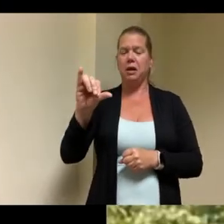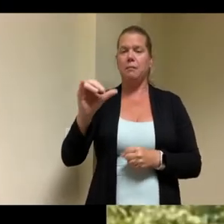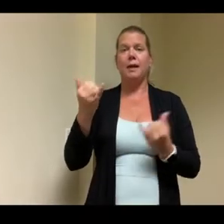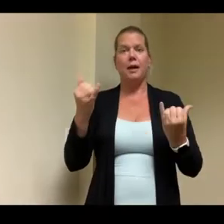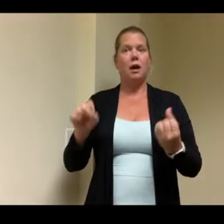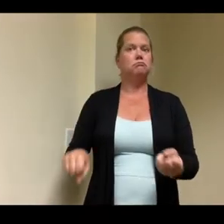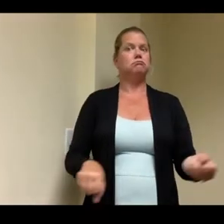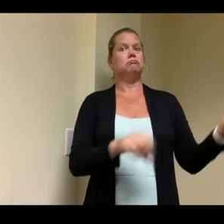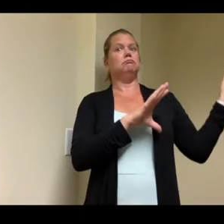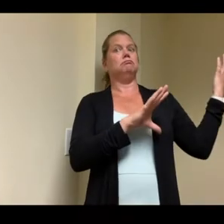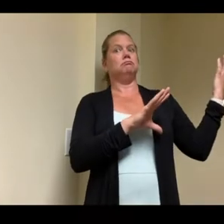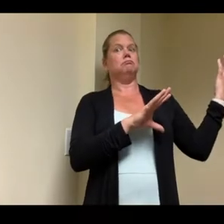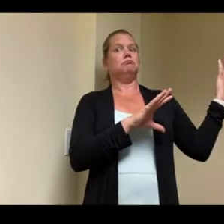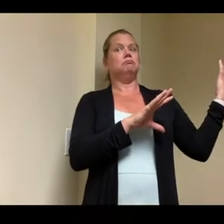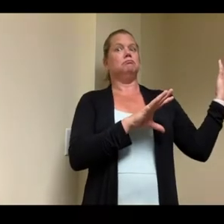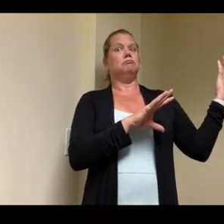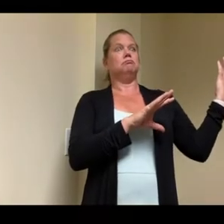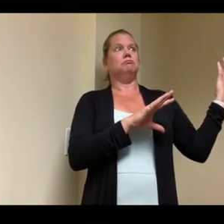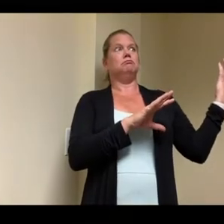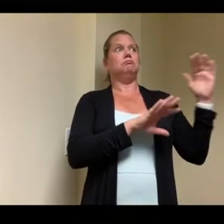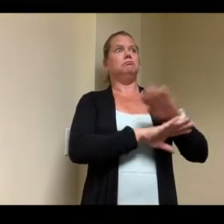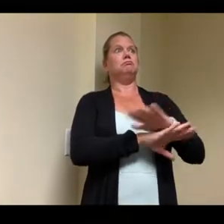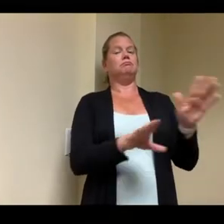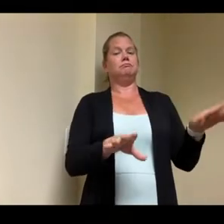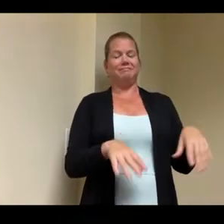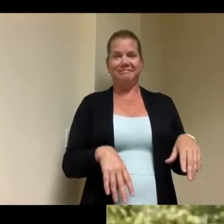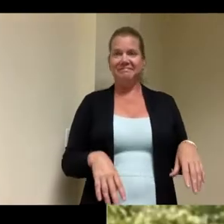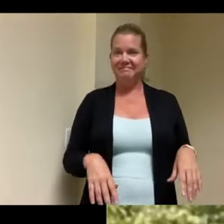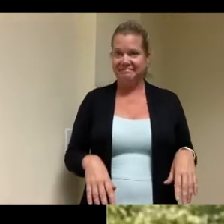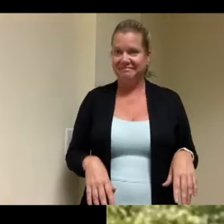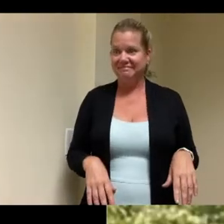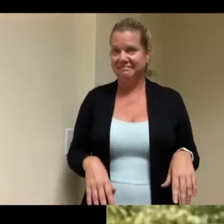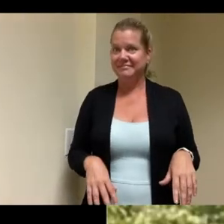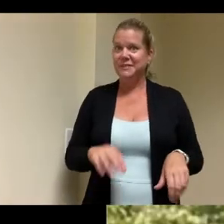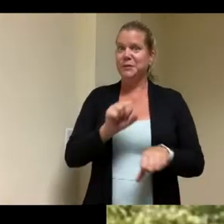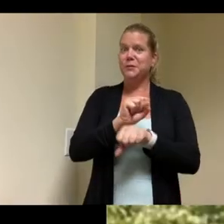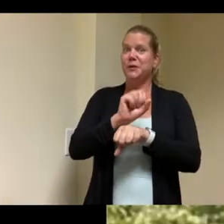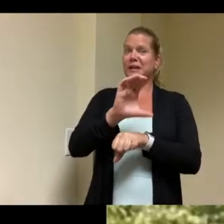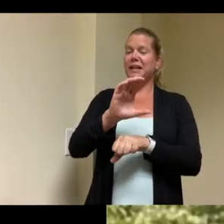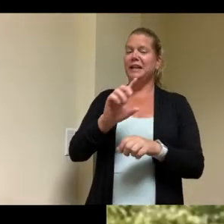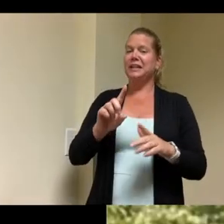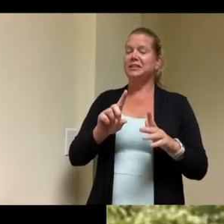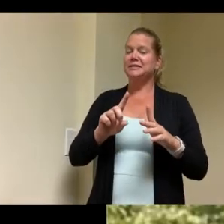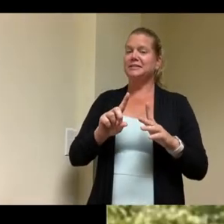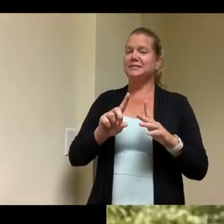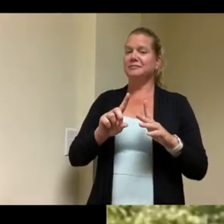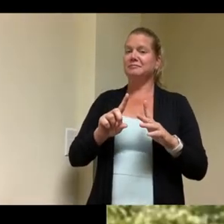a while when working is trying to establish something somewhere we'll get the nimby attitude and then